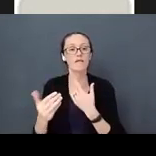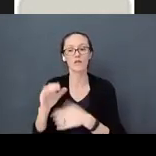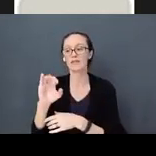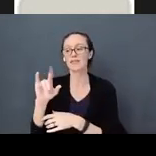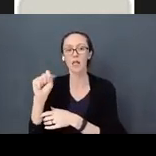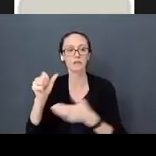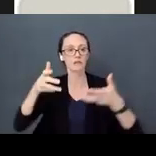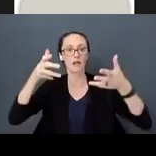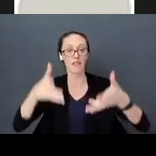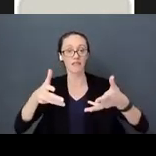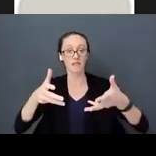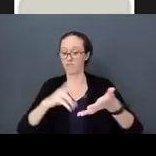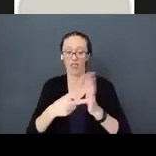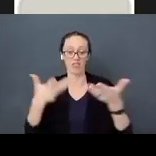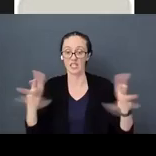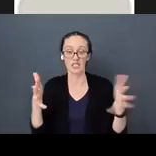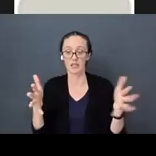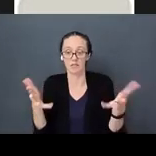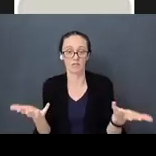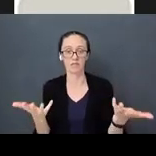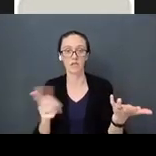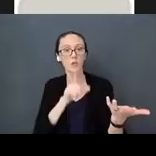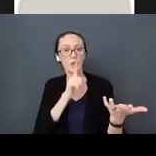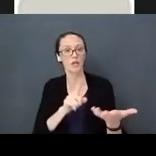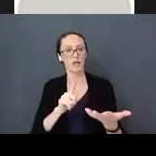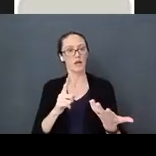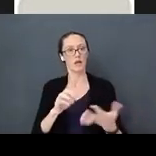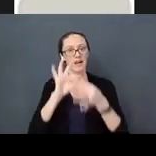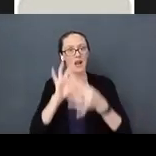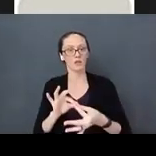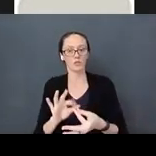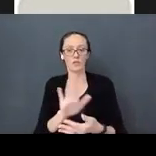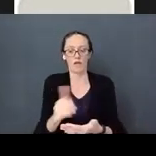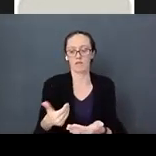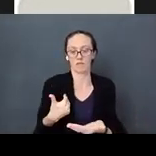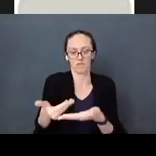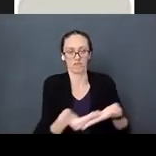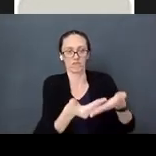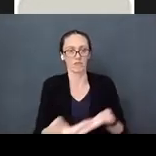that they got based on their early experiences. When we talk about how we grow a baby’s brain,